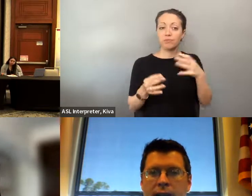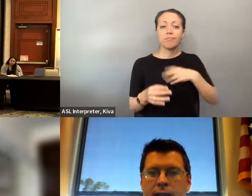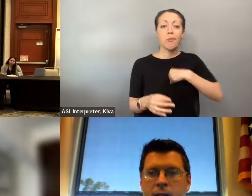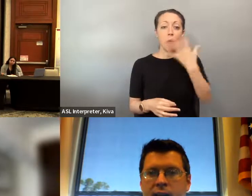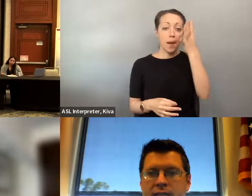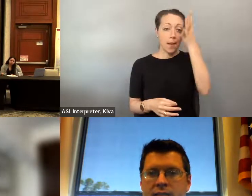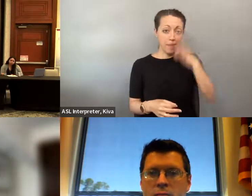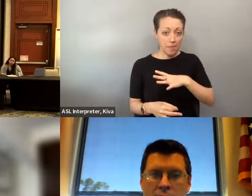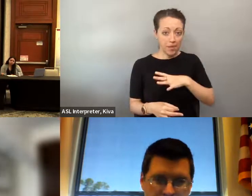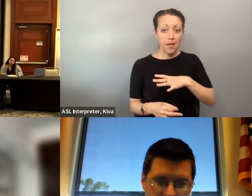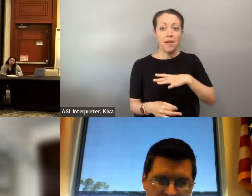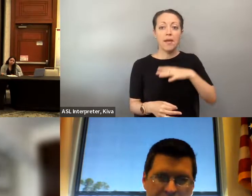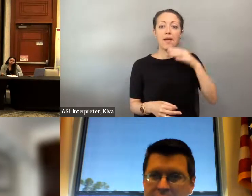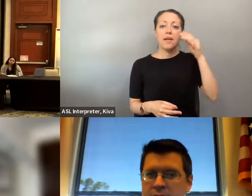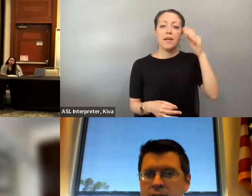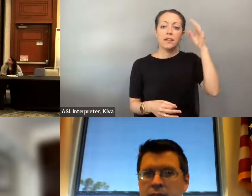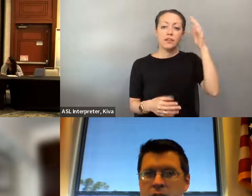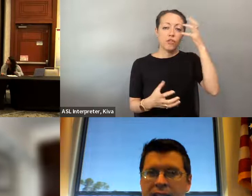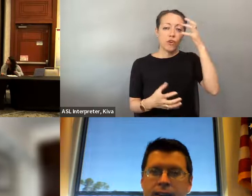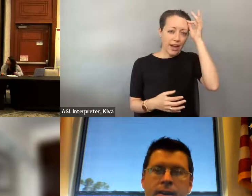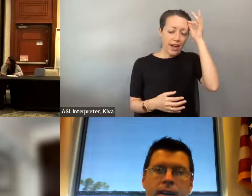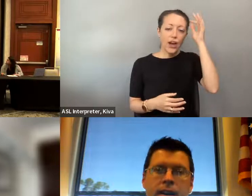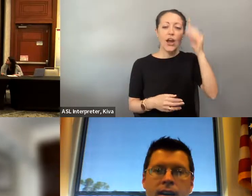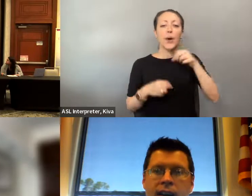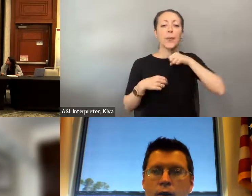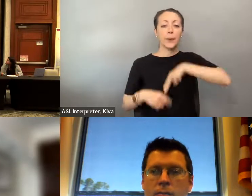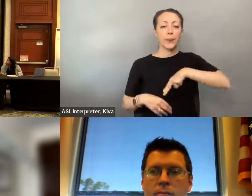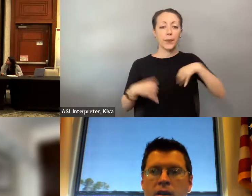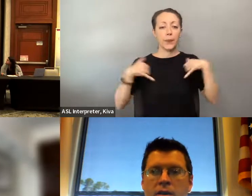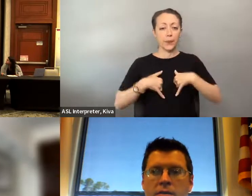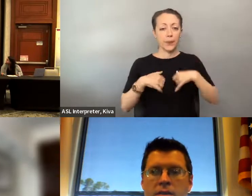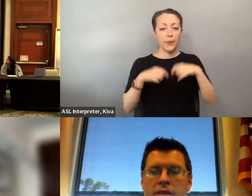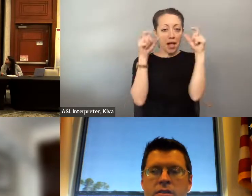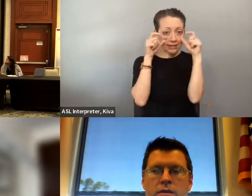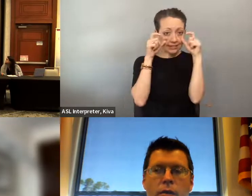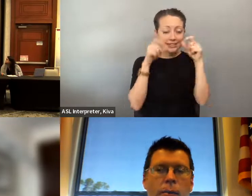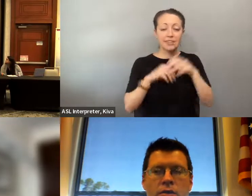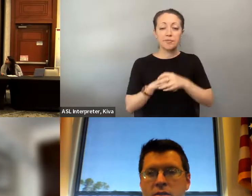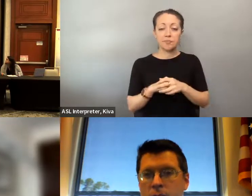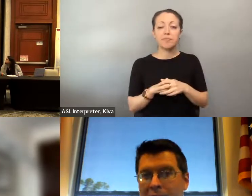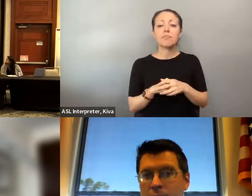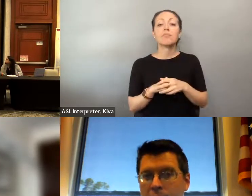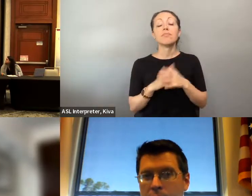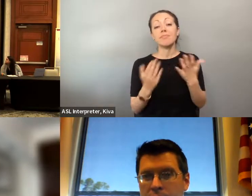My name is David Darm. I guess in terms of visual description, I'm a white male with blond hair, glass and I'm